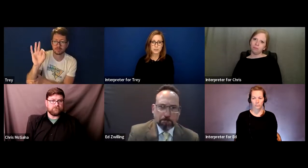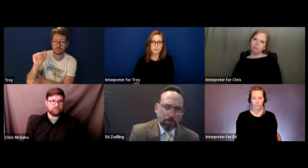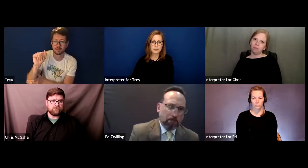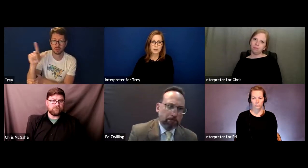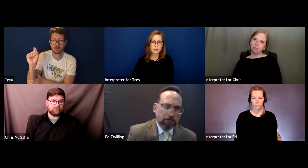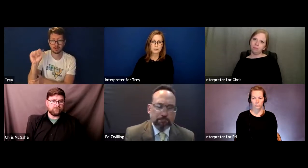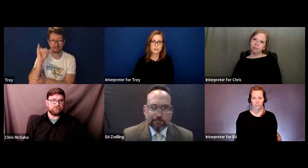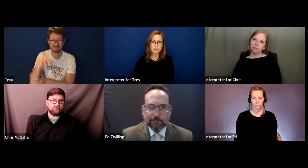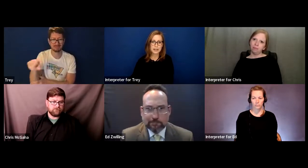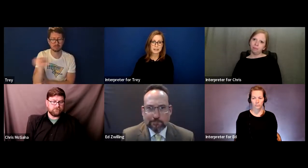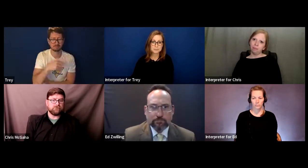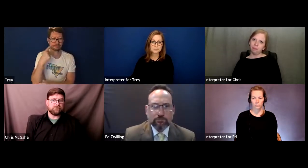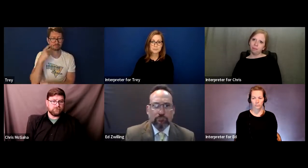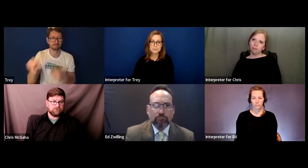please do type those in the chat.